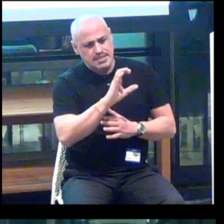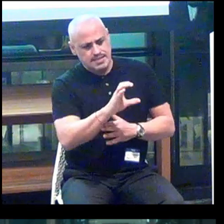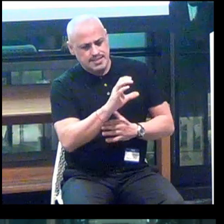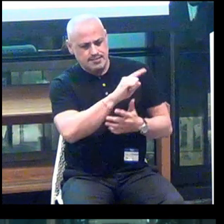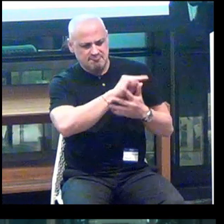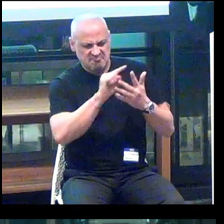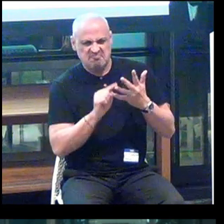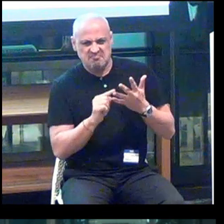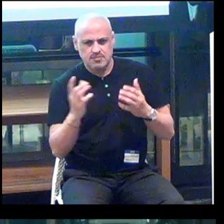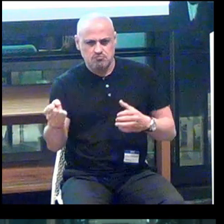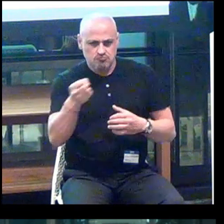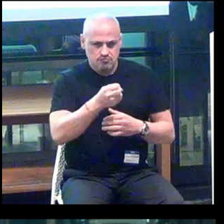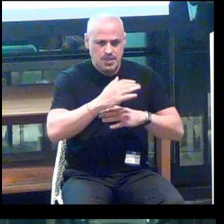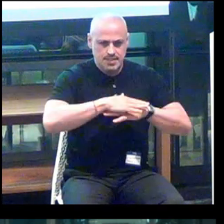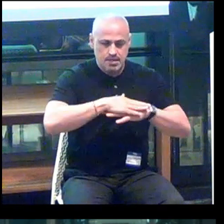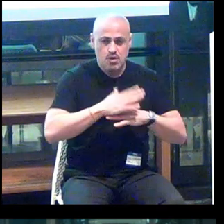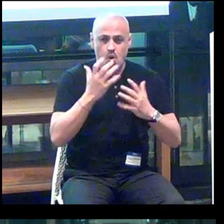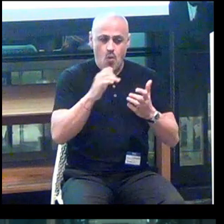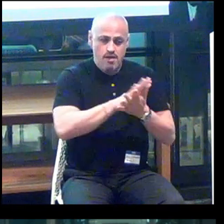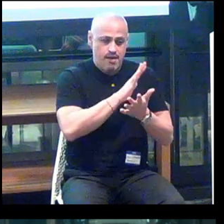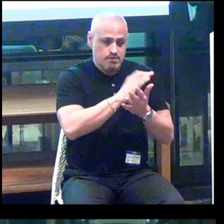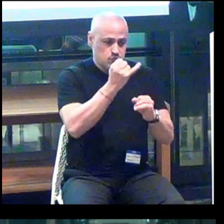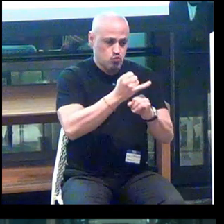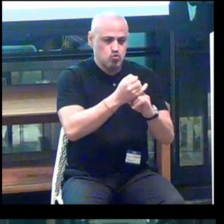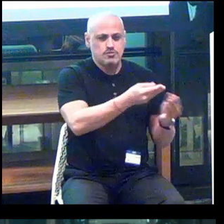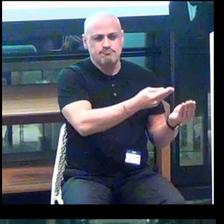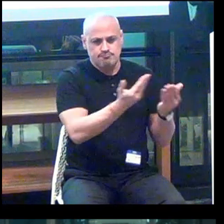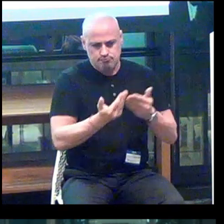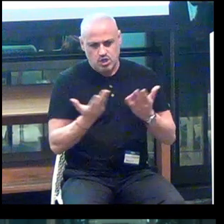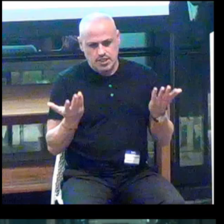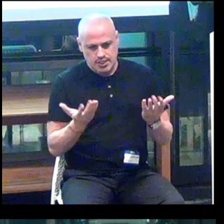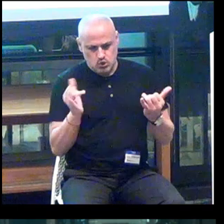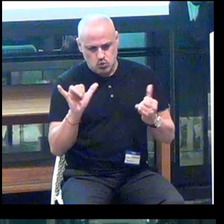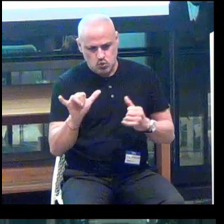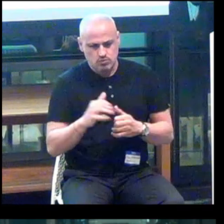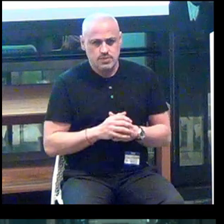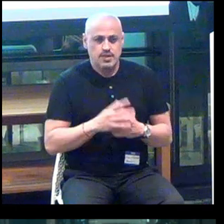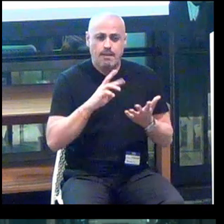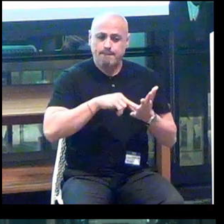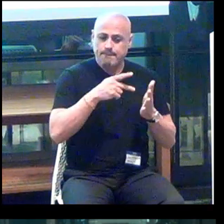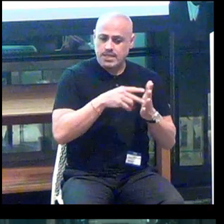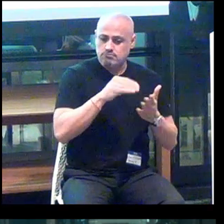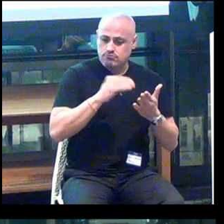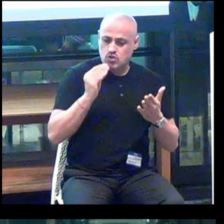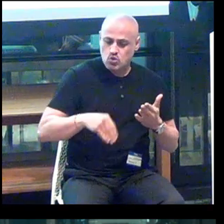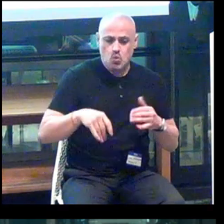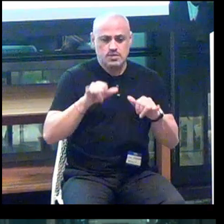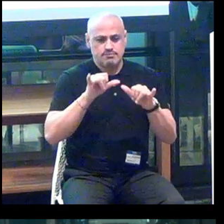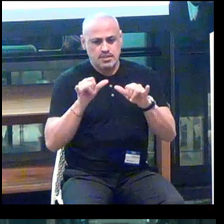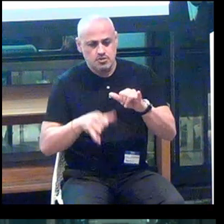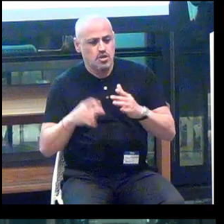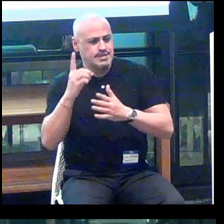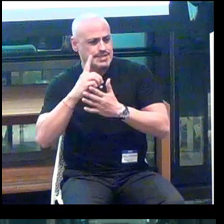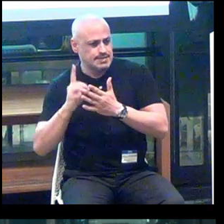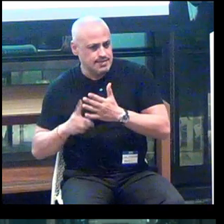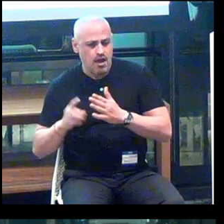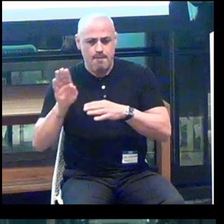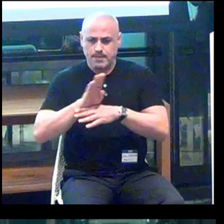We want to bring academic institutions to the table. These are students of engineering, design, business.